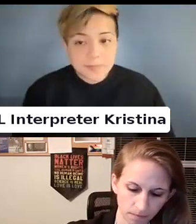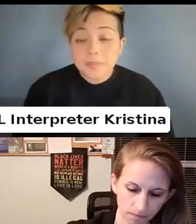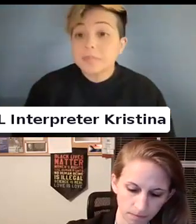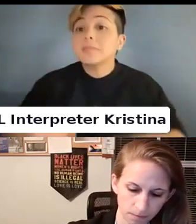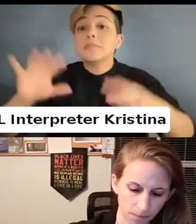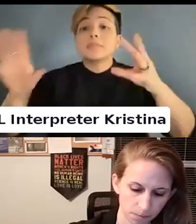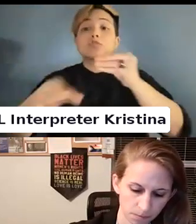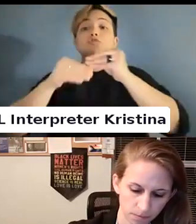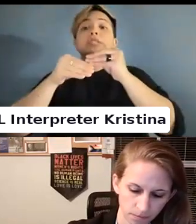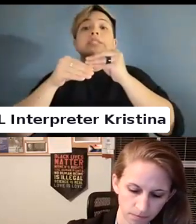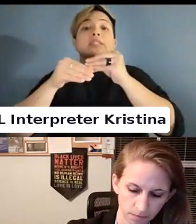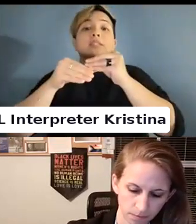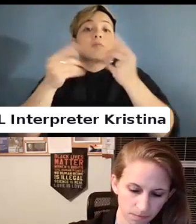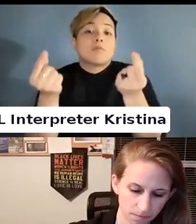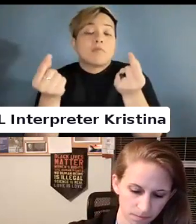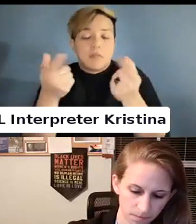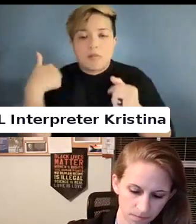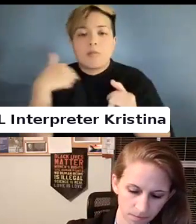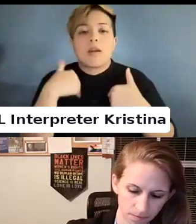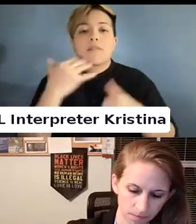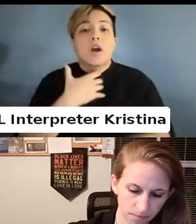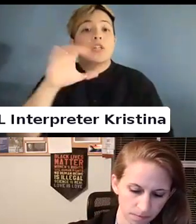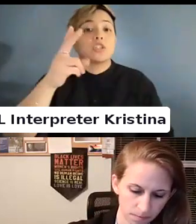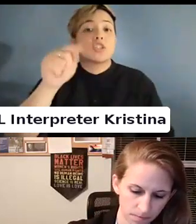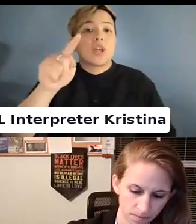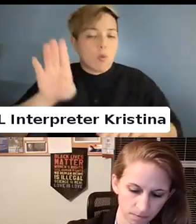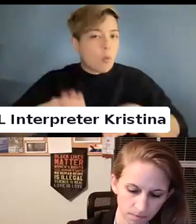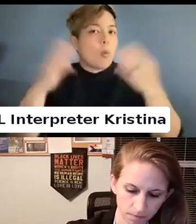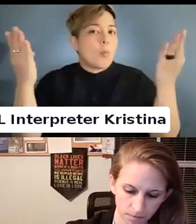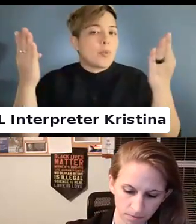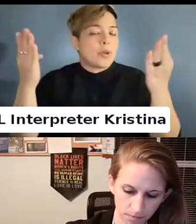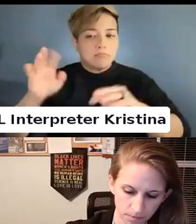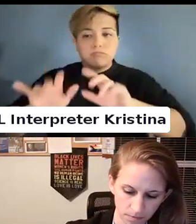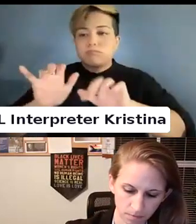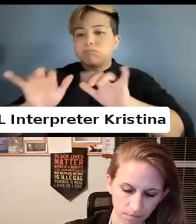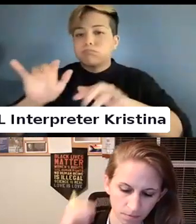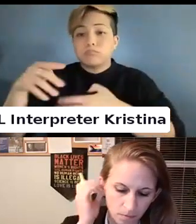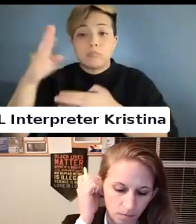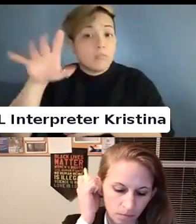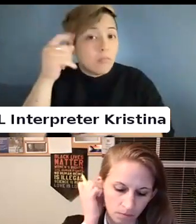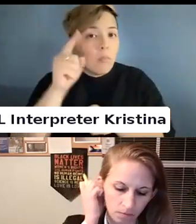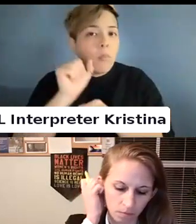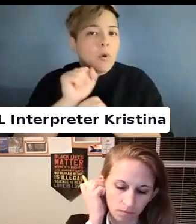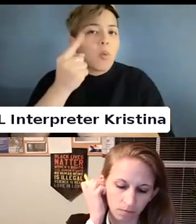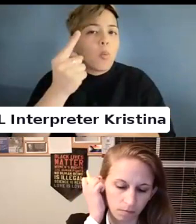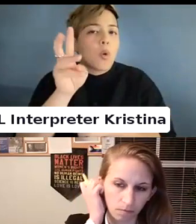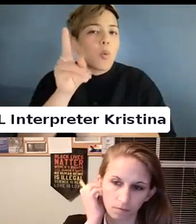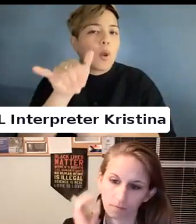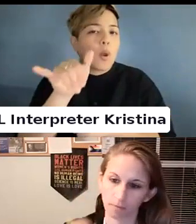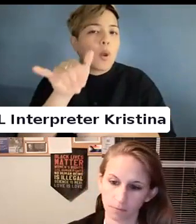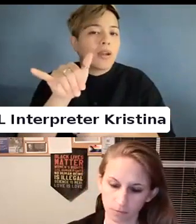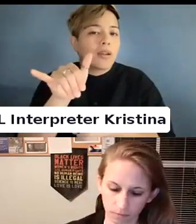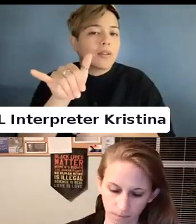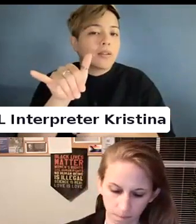Additionally we have our chat open.